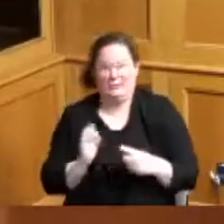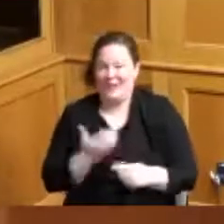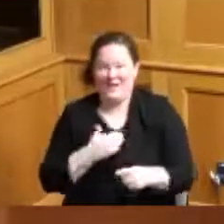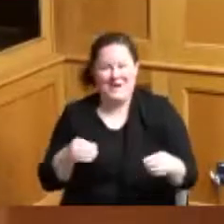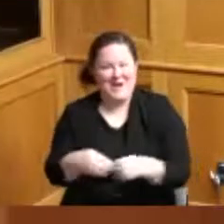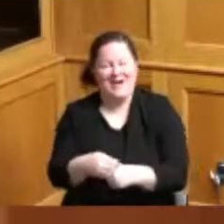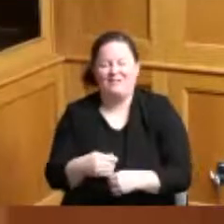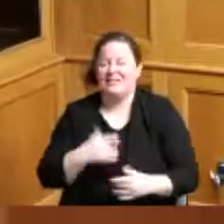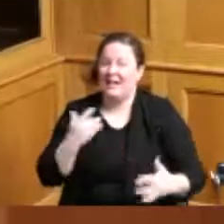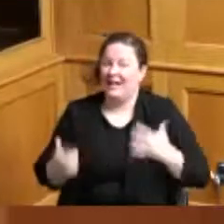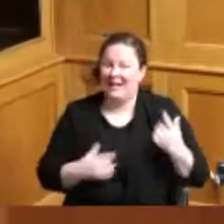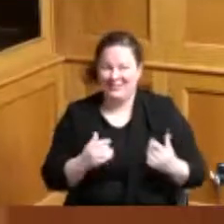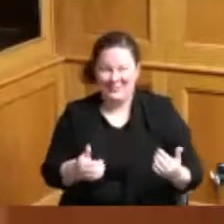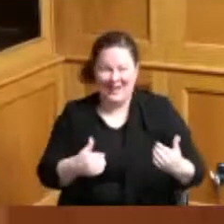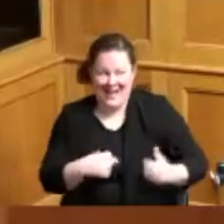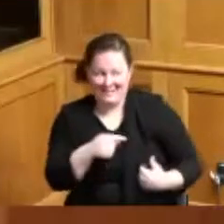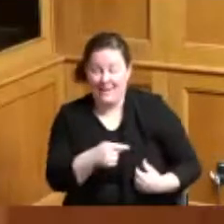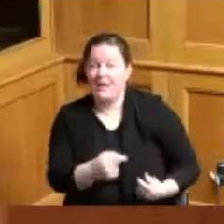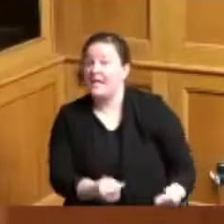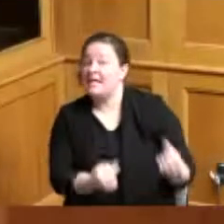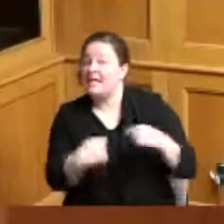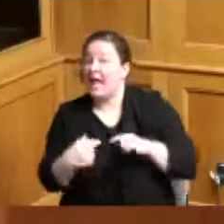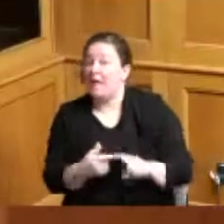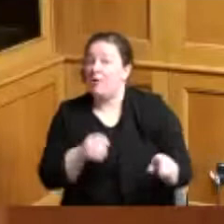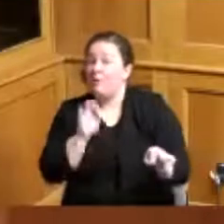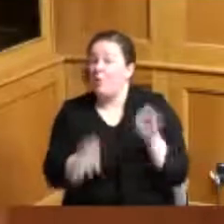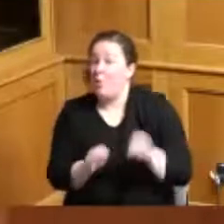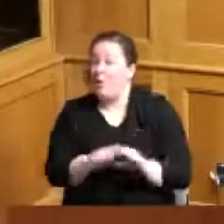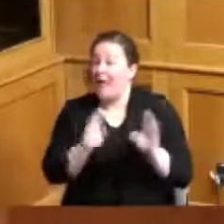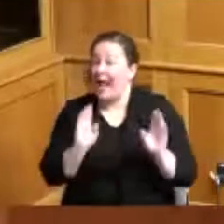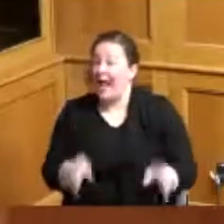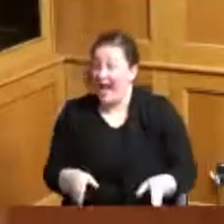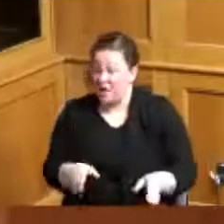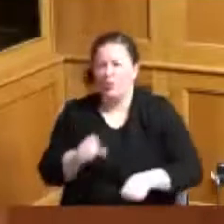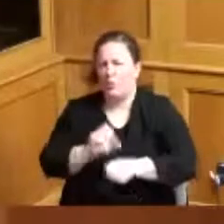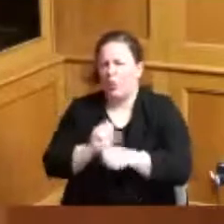the courthouse and is really looking forward to working with all of us to move the county forward